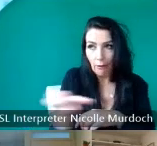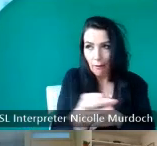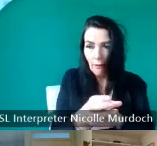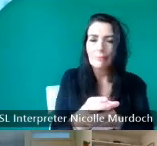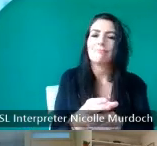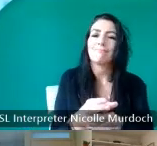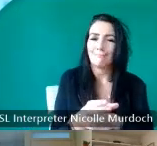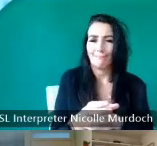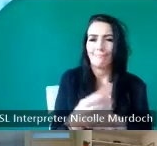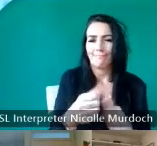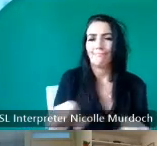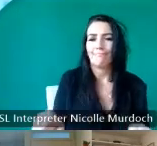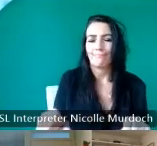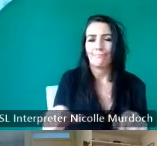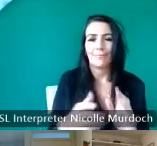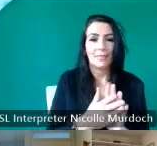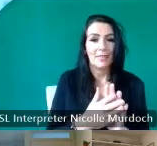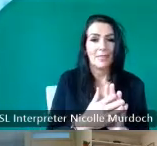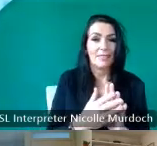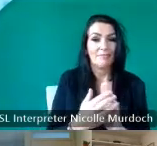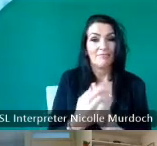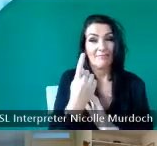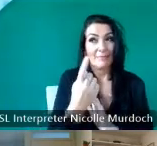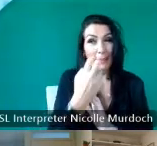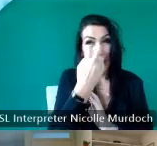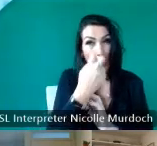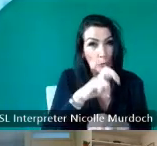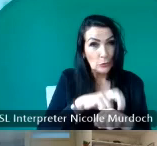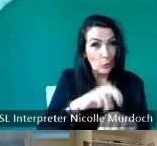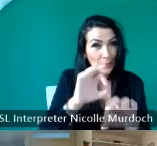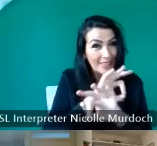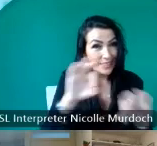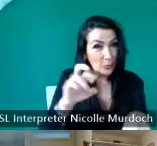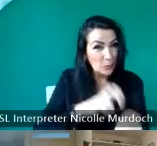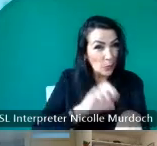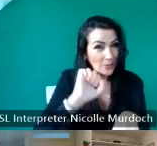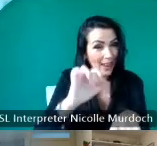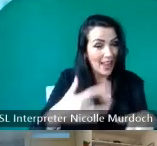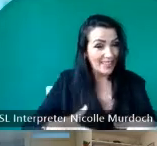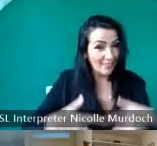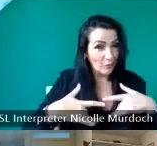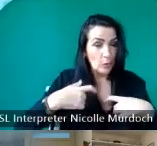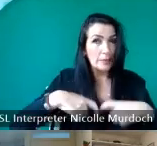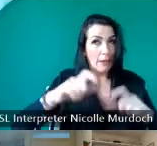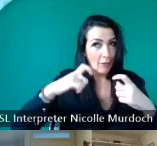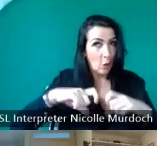old doctor than a new doctor this is Frontier medicine and the medical equivalent of the for